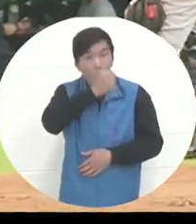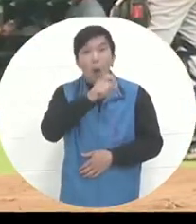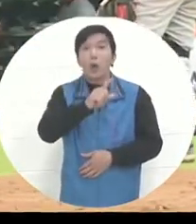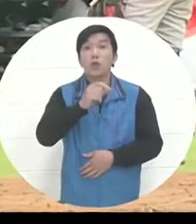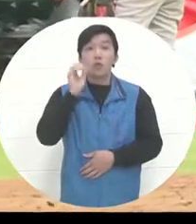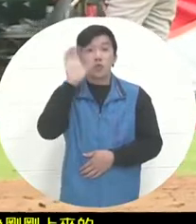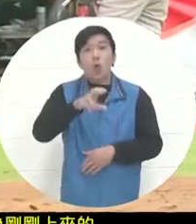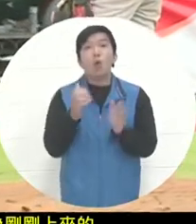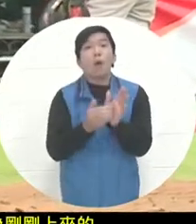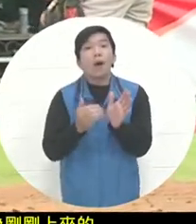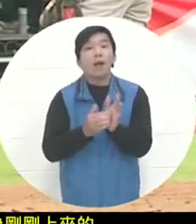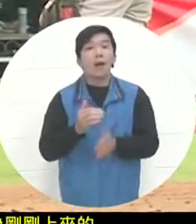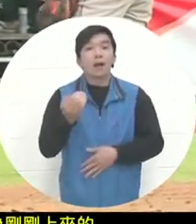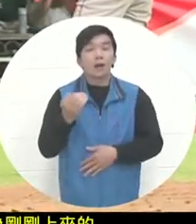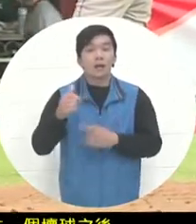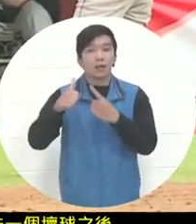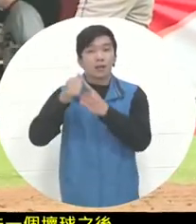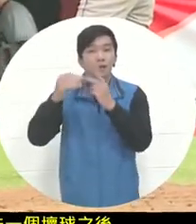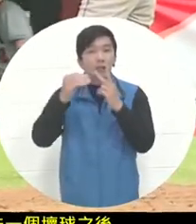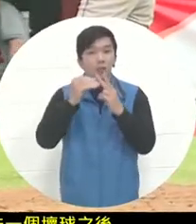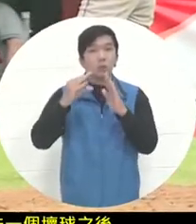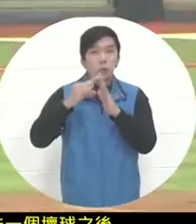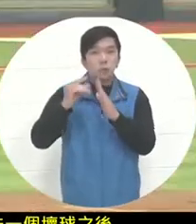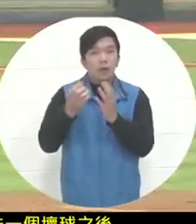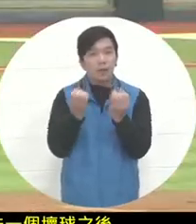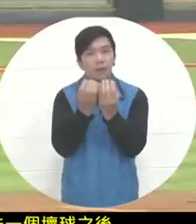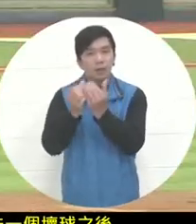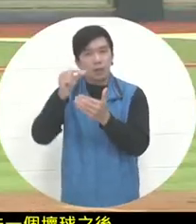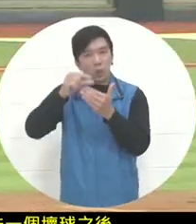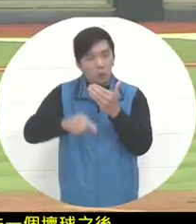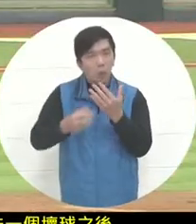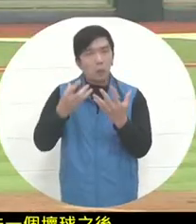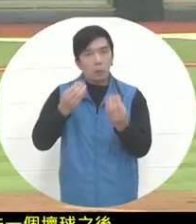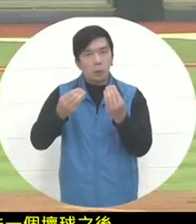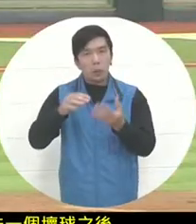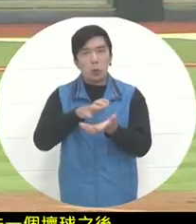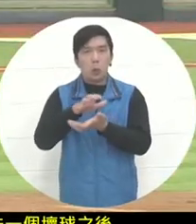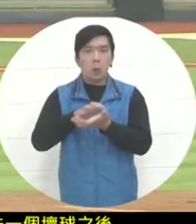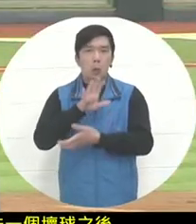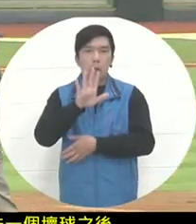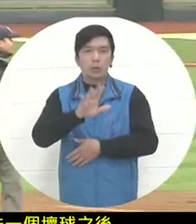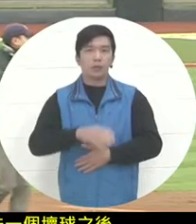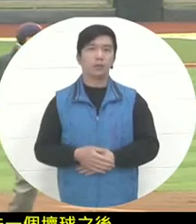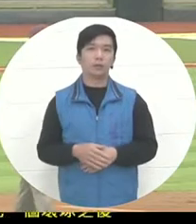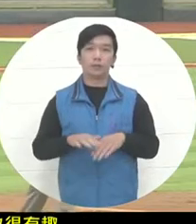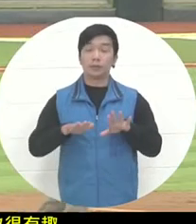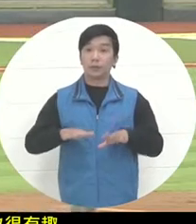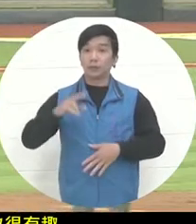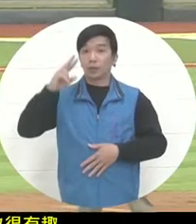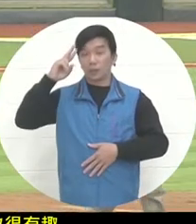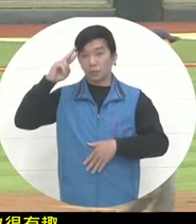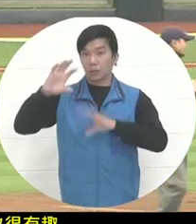There is this situation related to the rules in two consecutive games. Now this is equivalent to after Mexico discovered it.